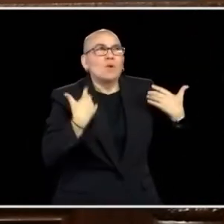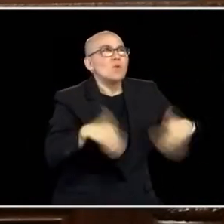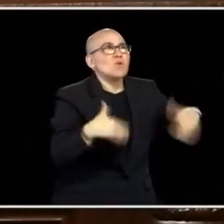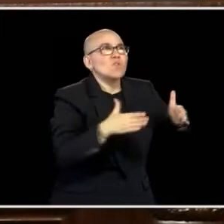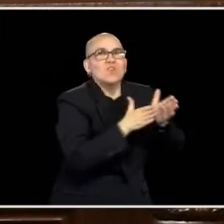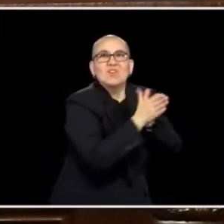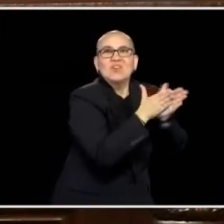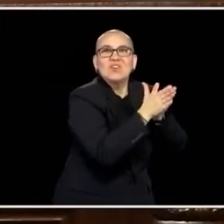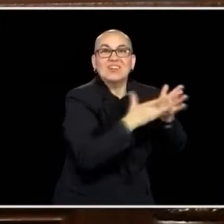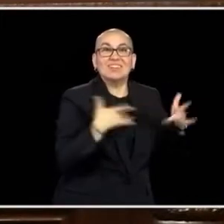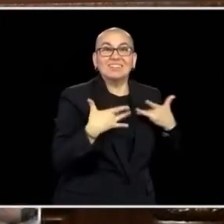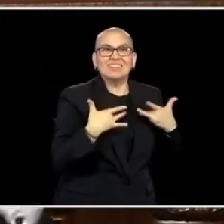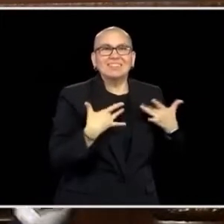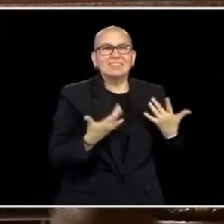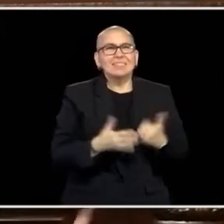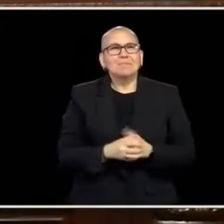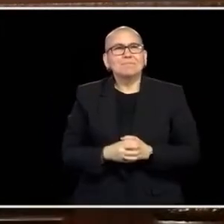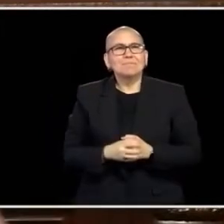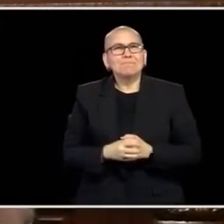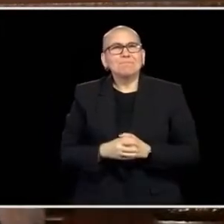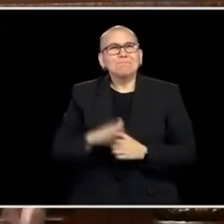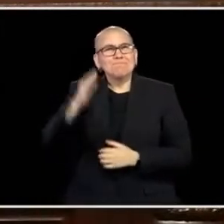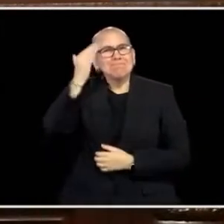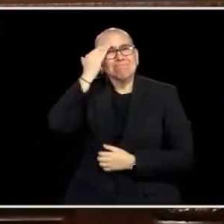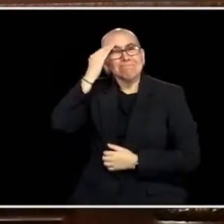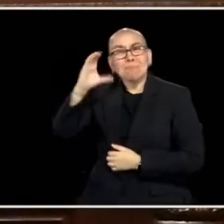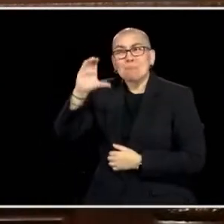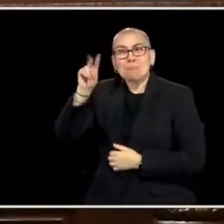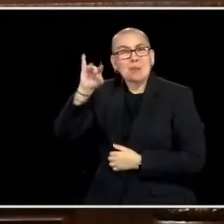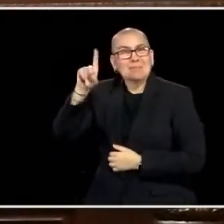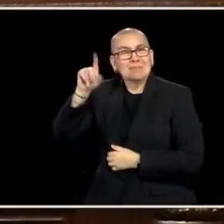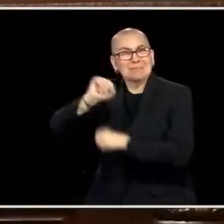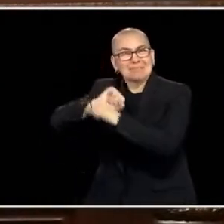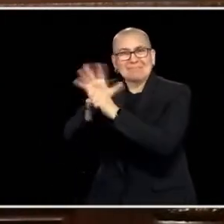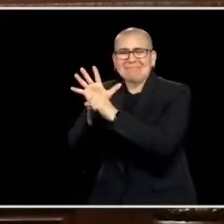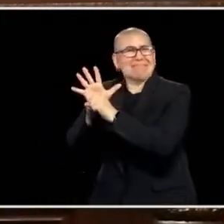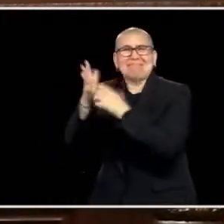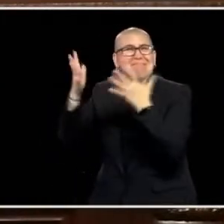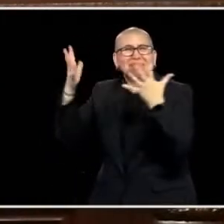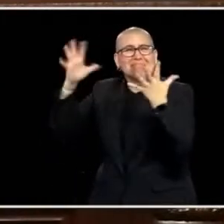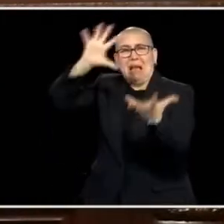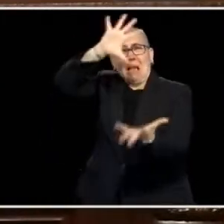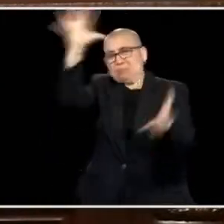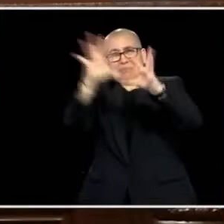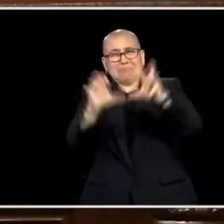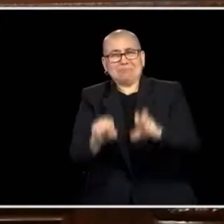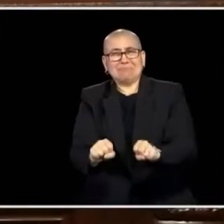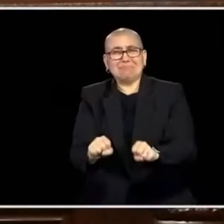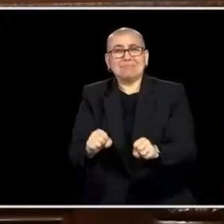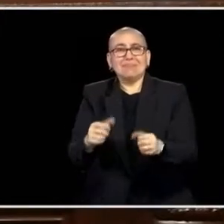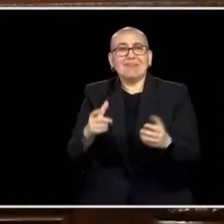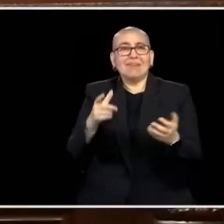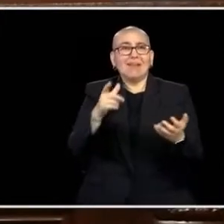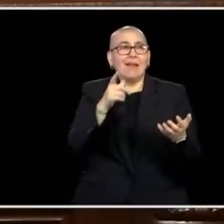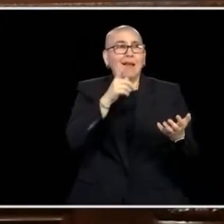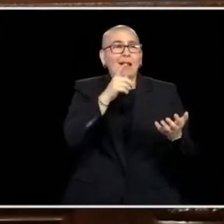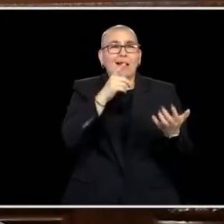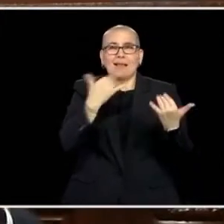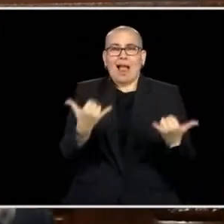NEED TO THINK ABOUT THIS. COVID UPSET EVERYTHING AROUND WHO AN WORK FROM HOME, WHO CAN'T.